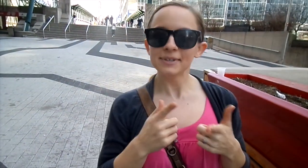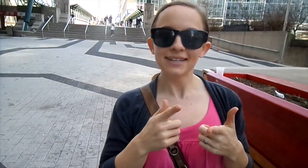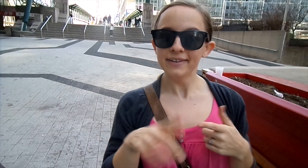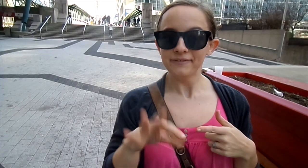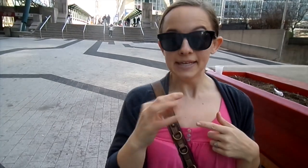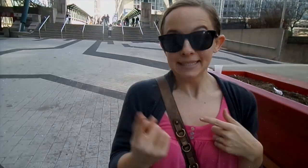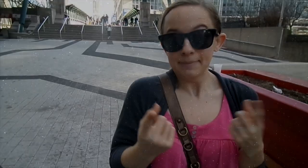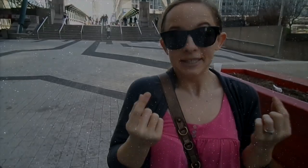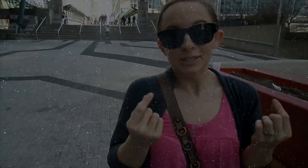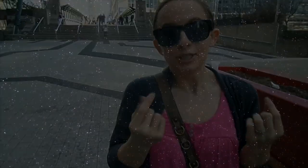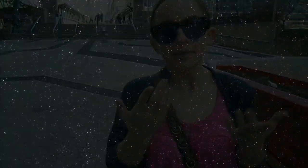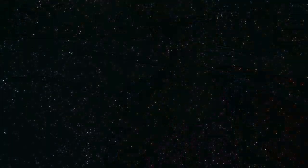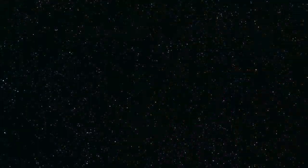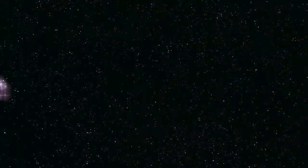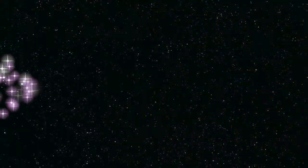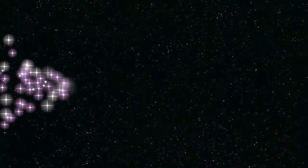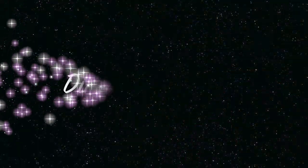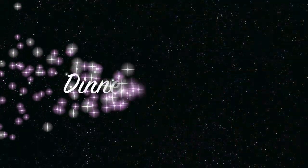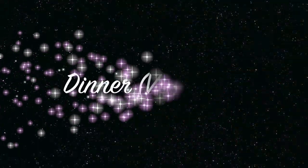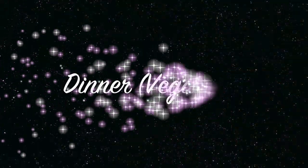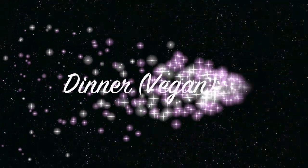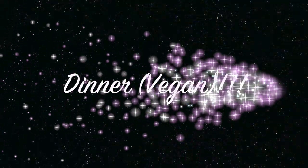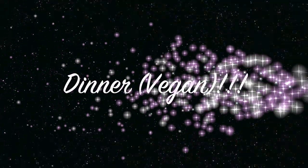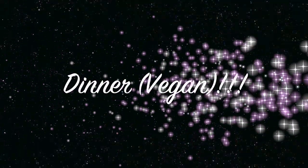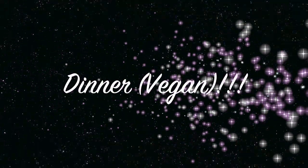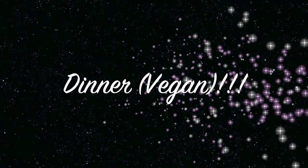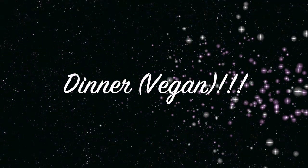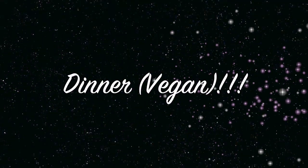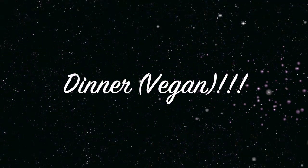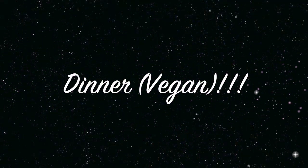then we're gonna find something to do.